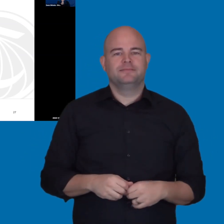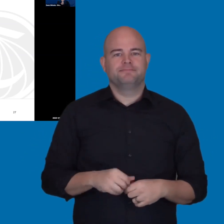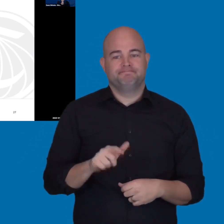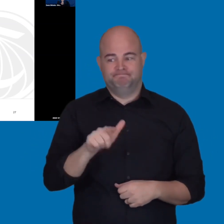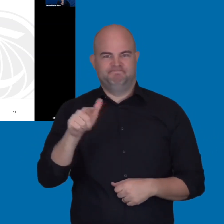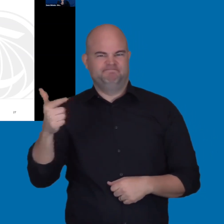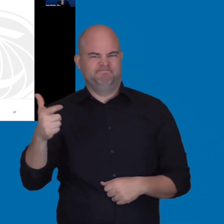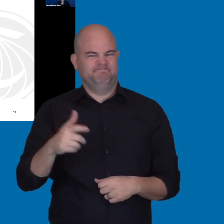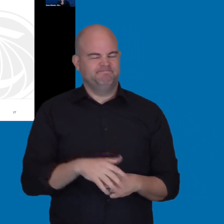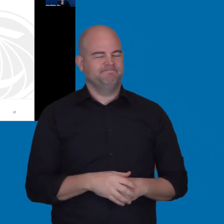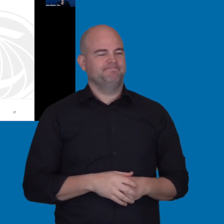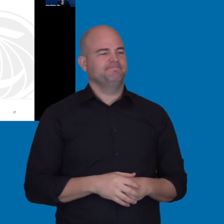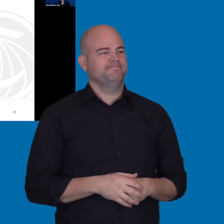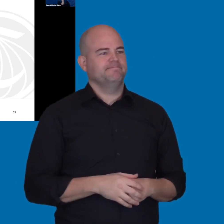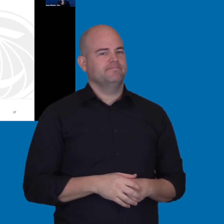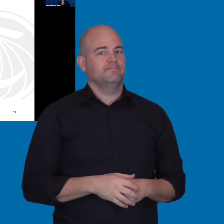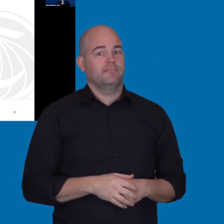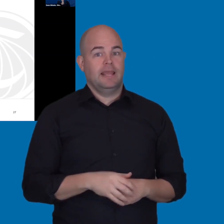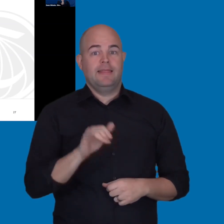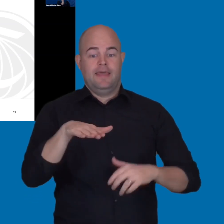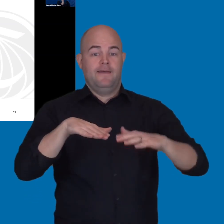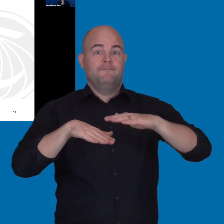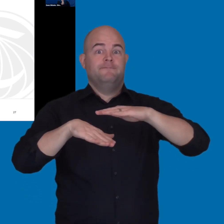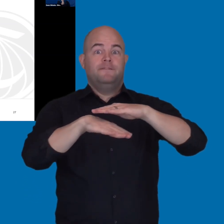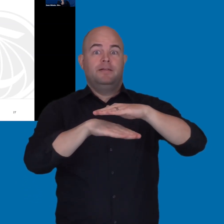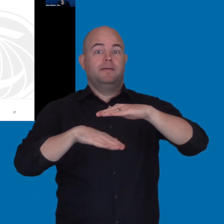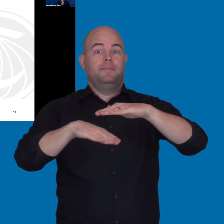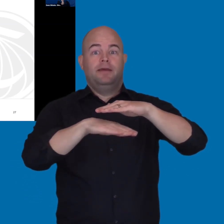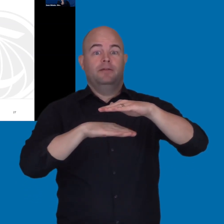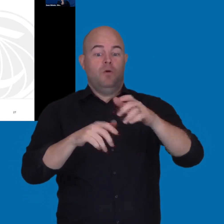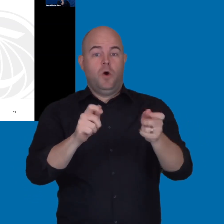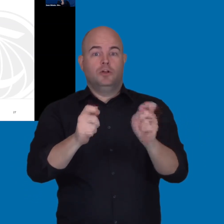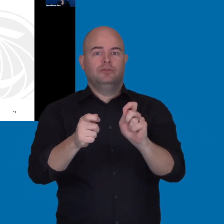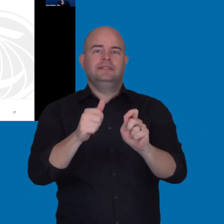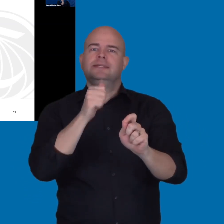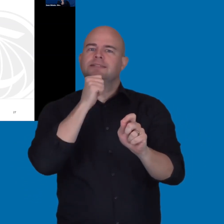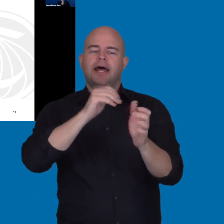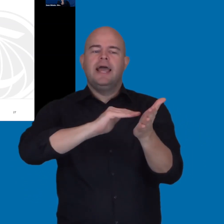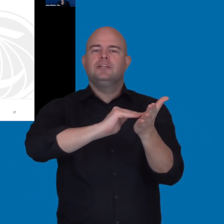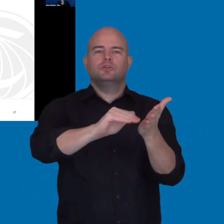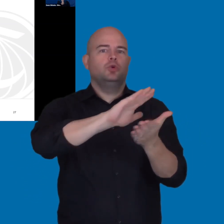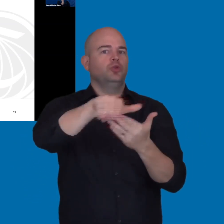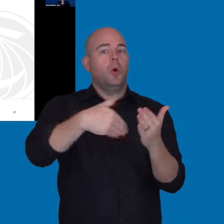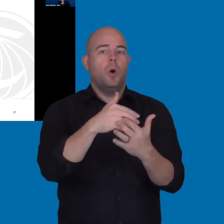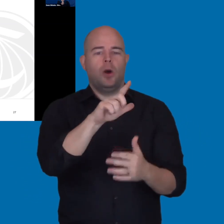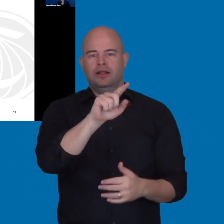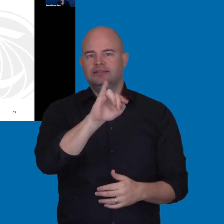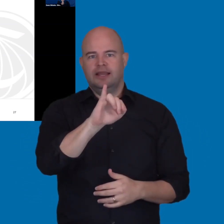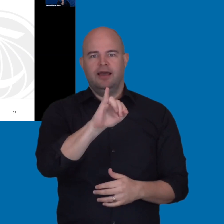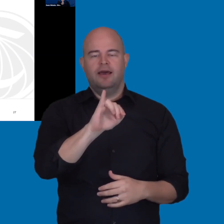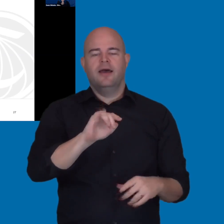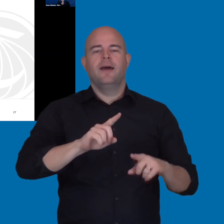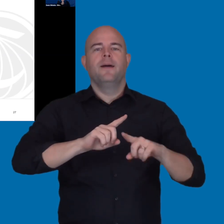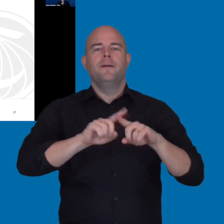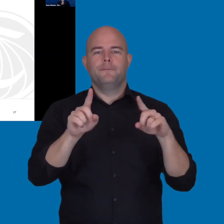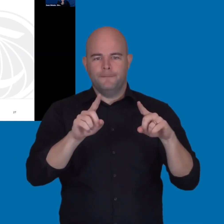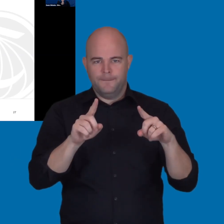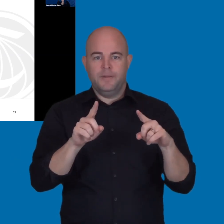And fundamental alteration does not exclude the entire LTI.